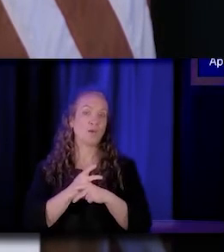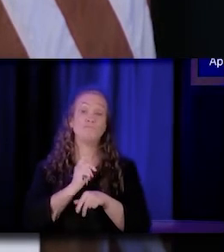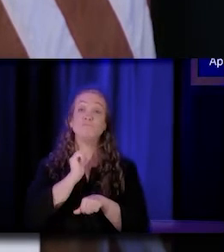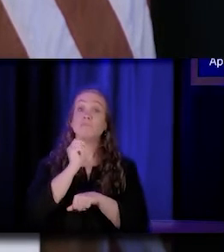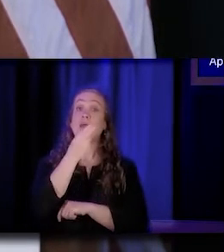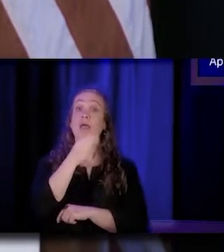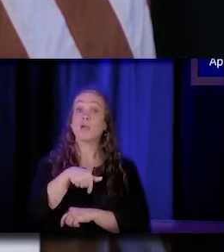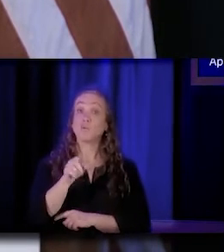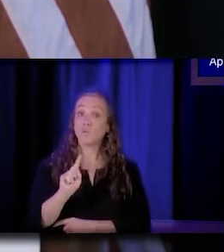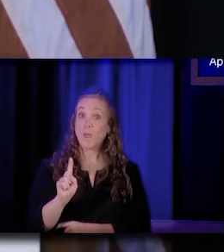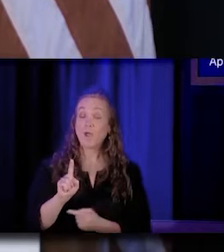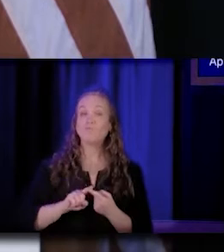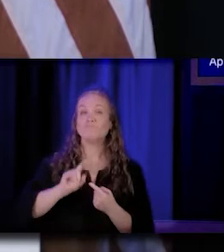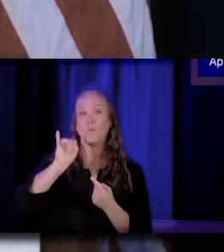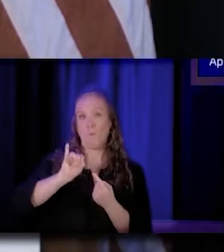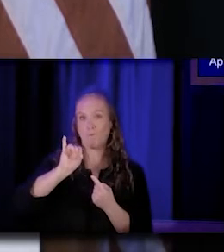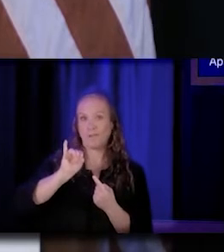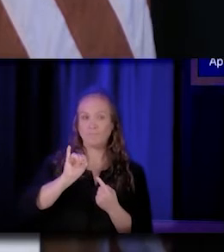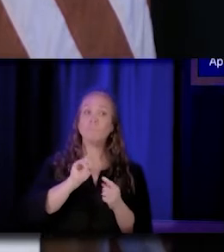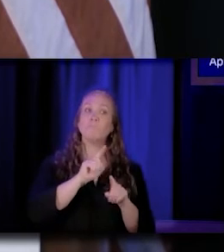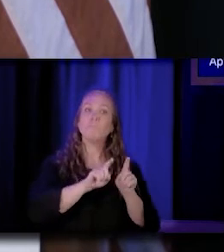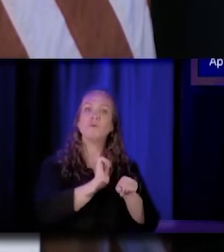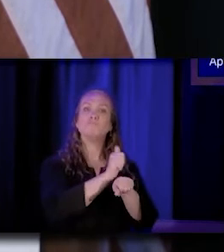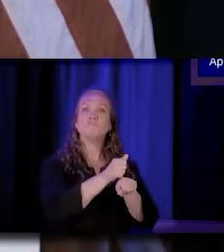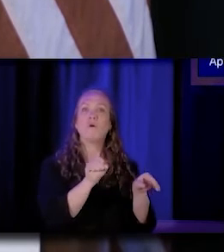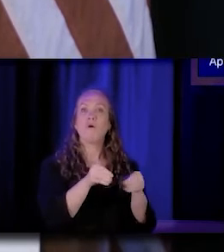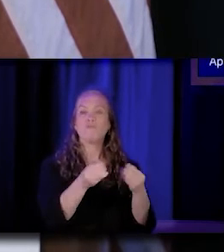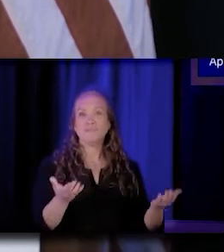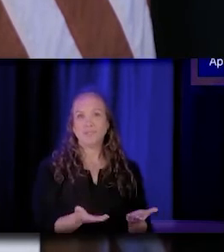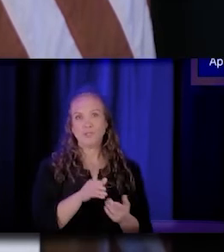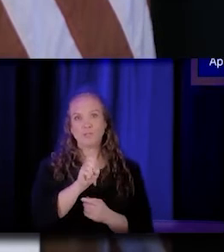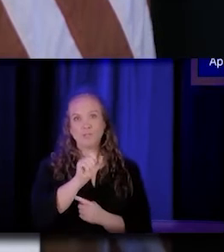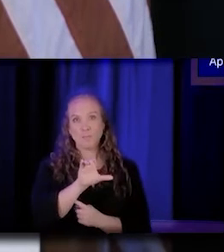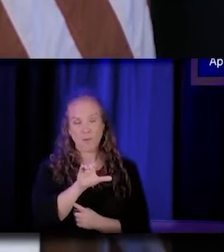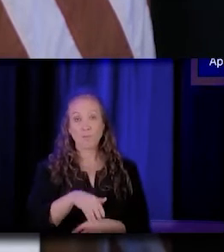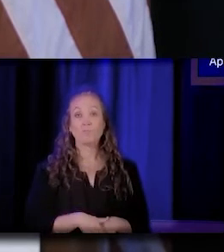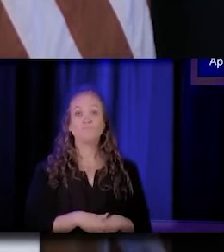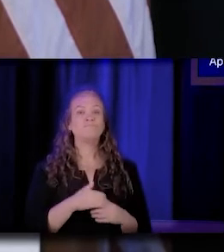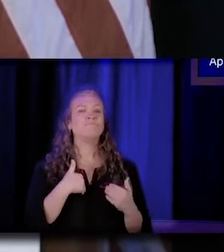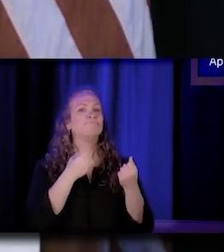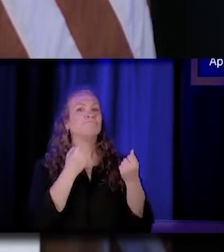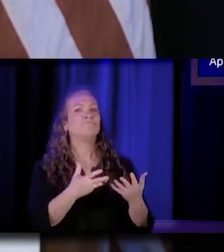We have an office here in Sacramento, and we have a number of colleagues that work in the southern part of the state.